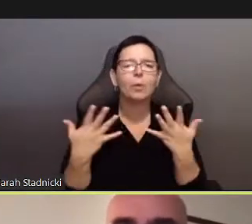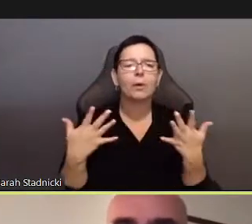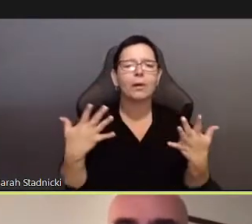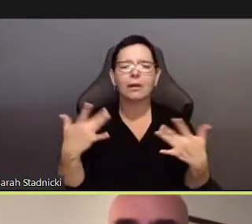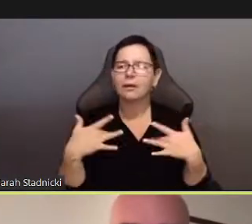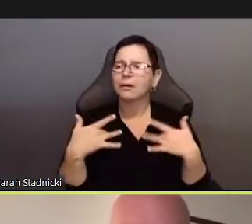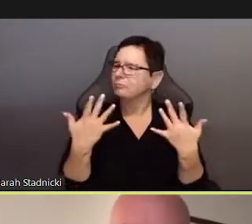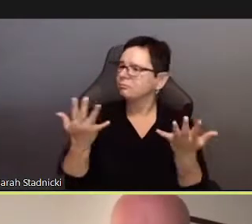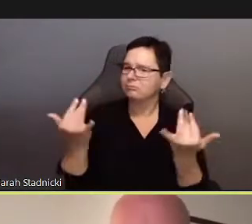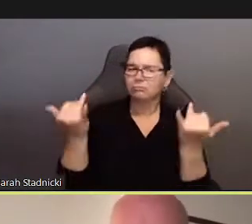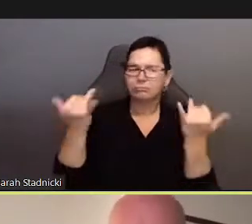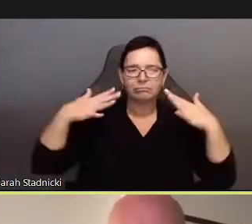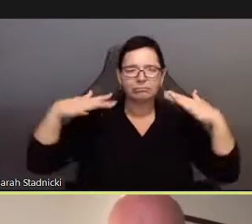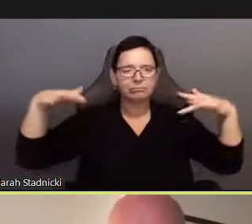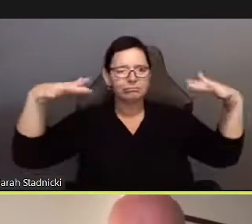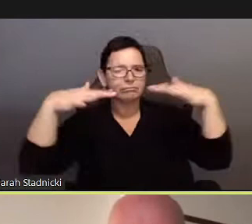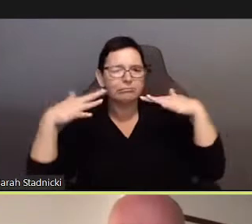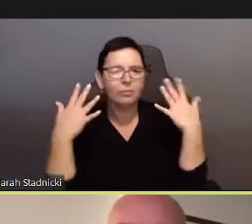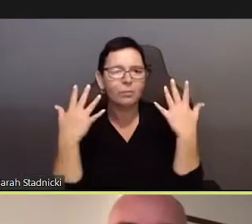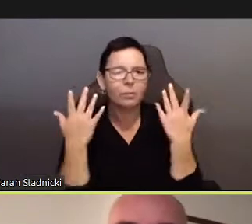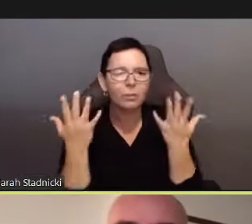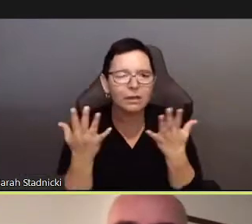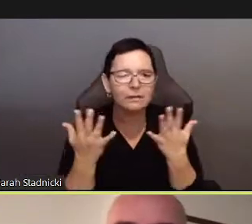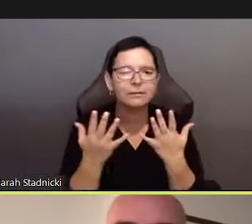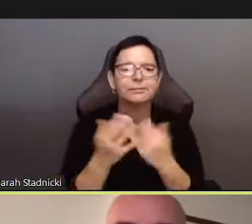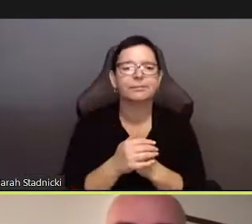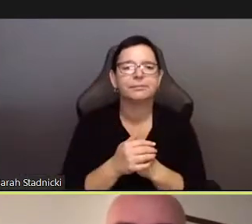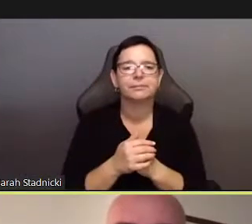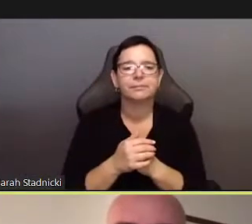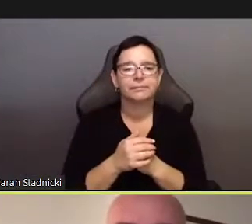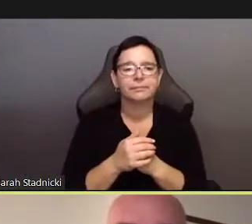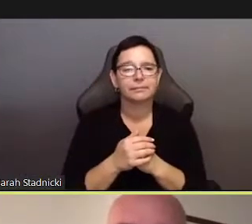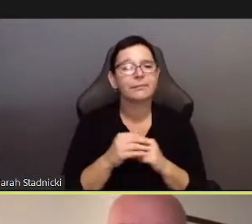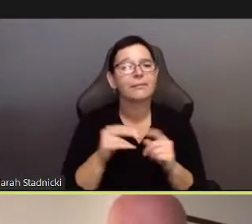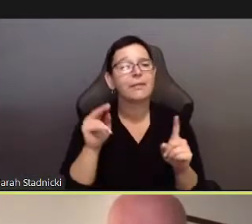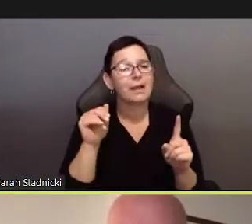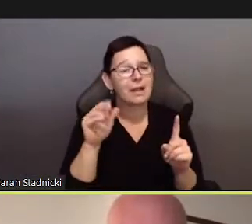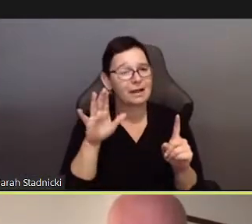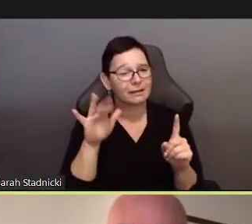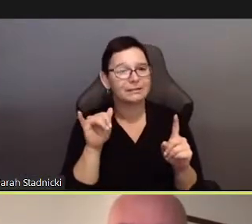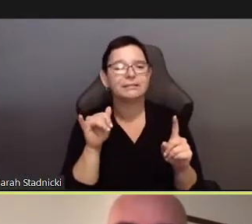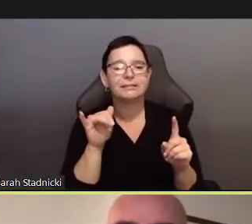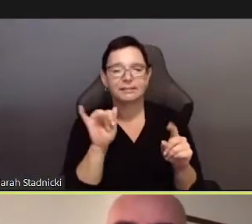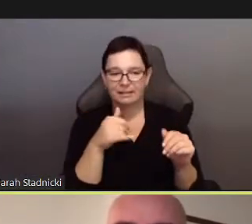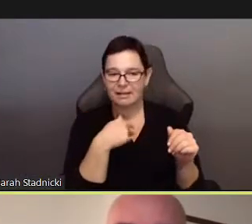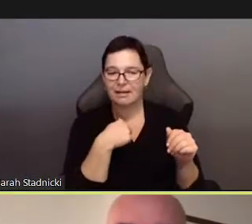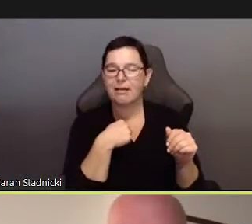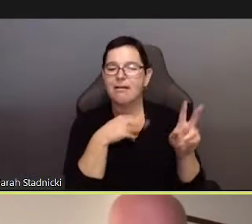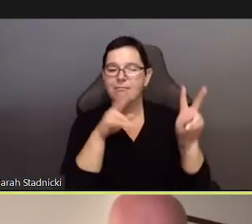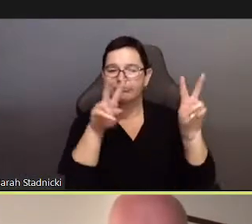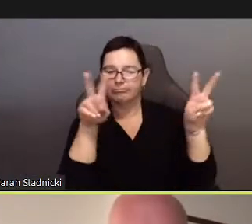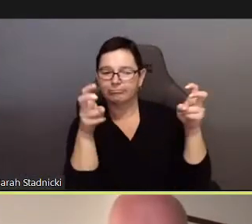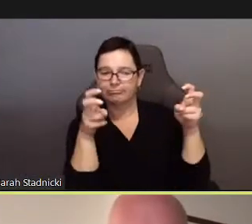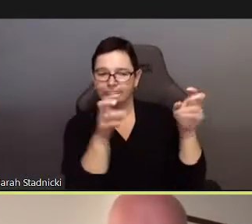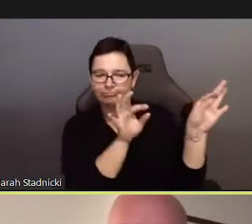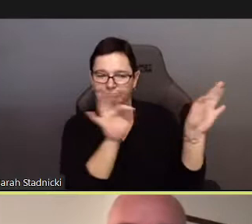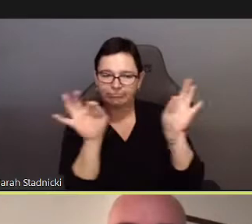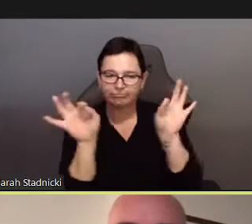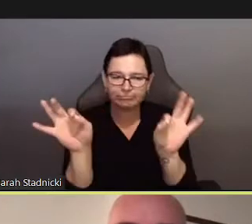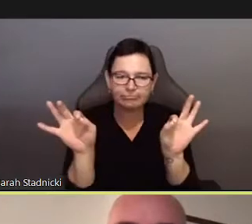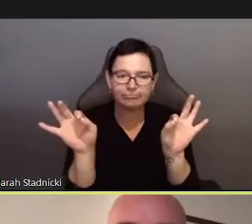and not exactly no future either,